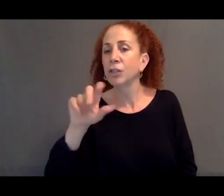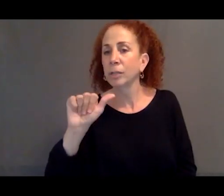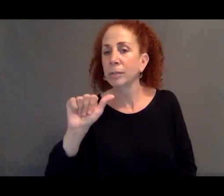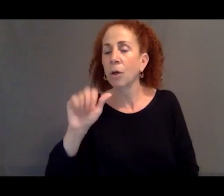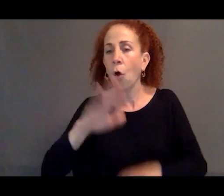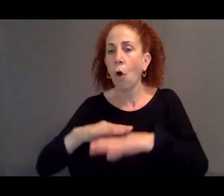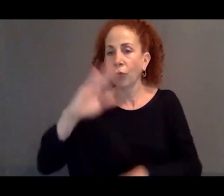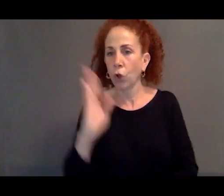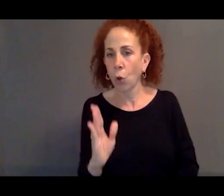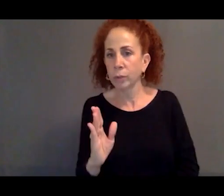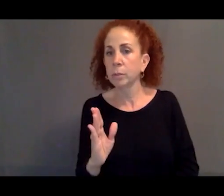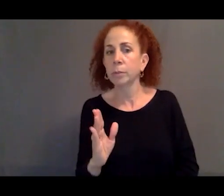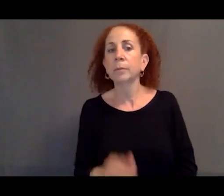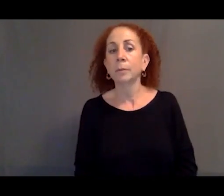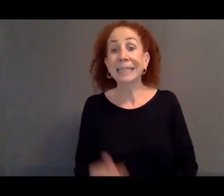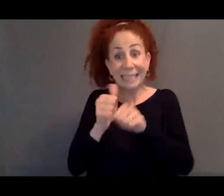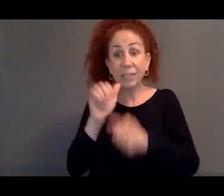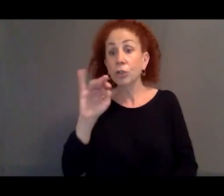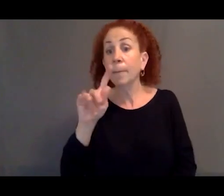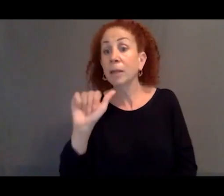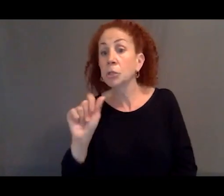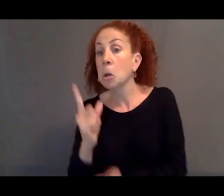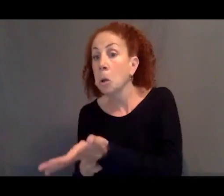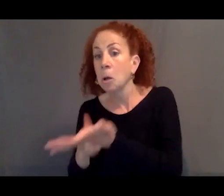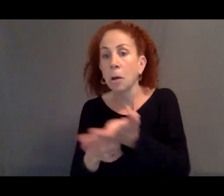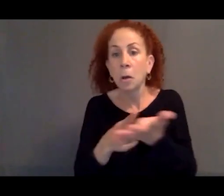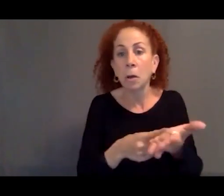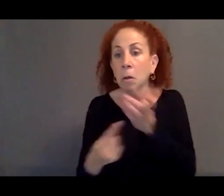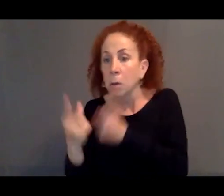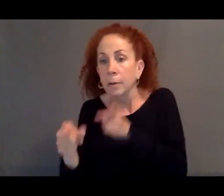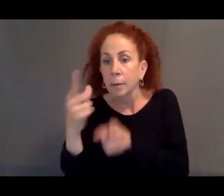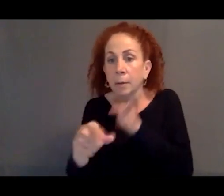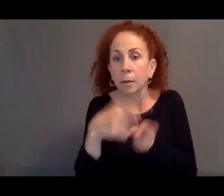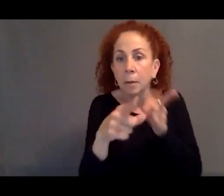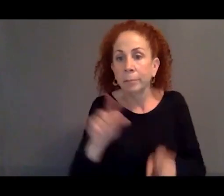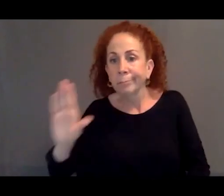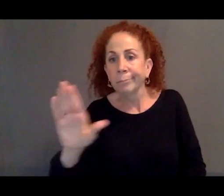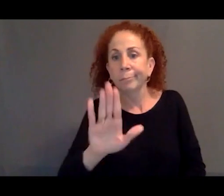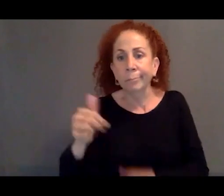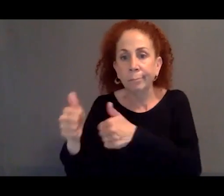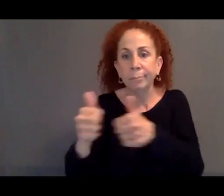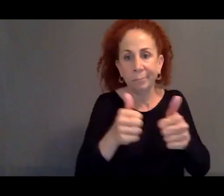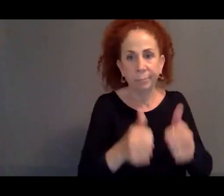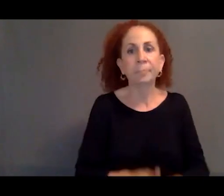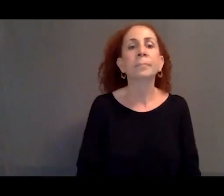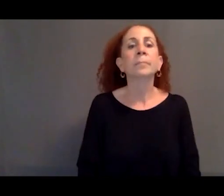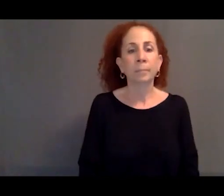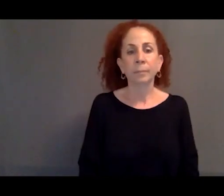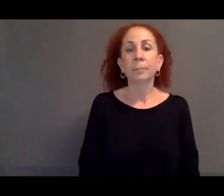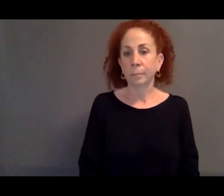and going, essentially, from militia to militia and striking individual deals with each militia so that--